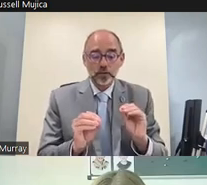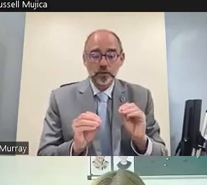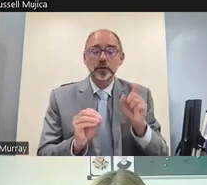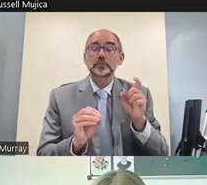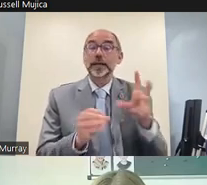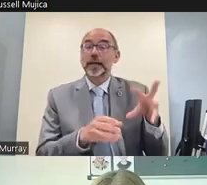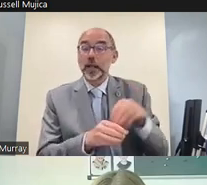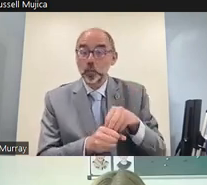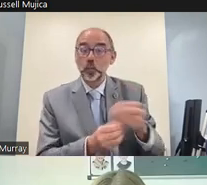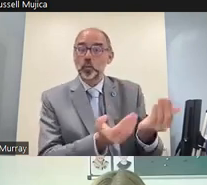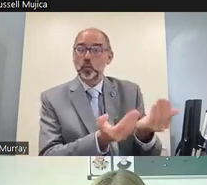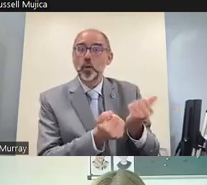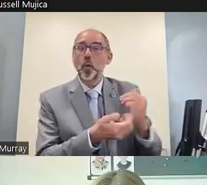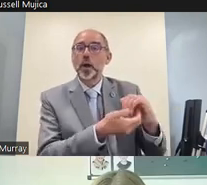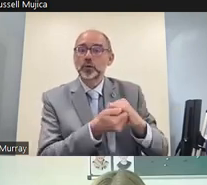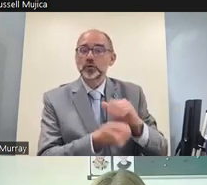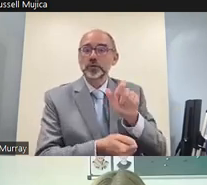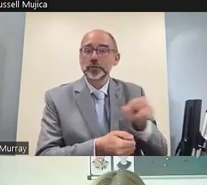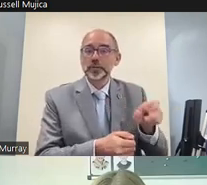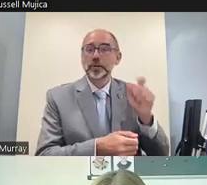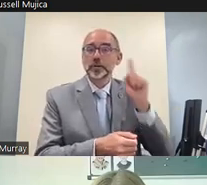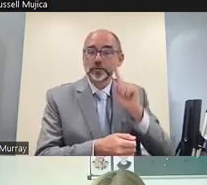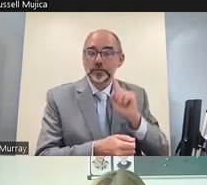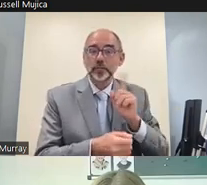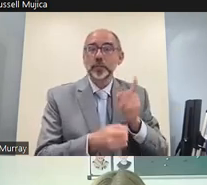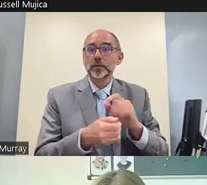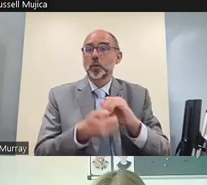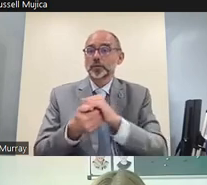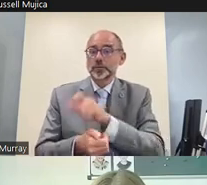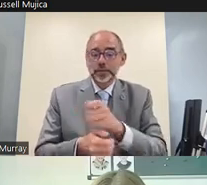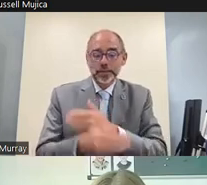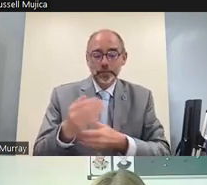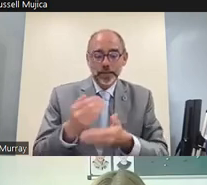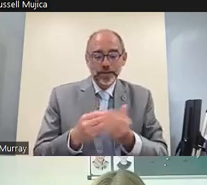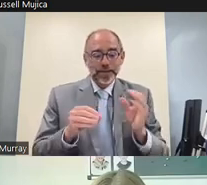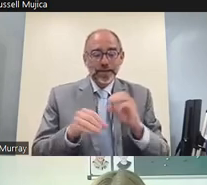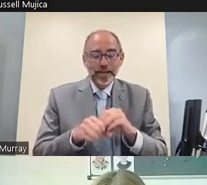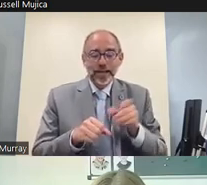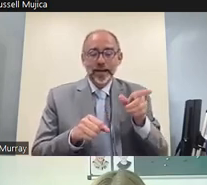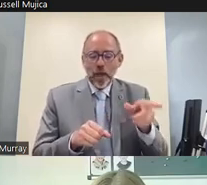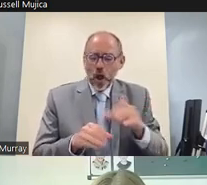deaf people and persons with disabilities at all levels and in all activities be that from